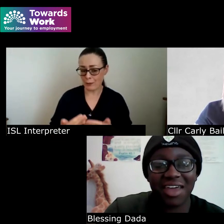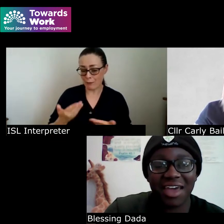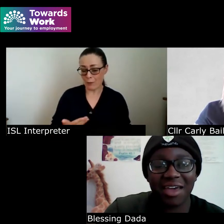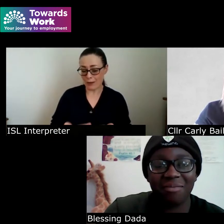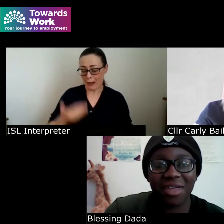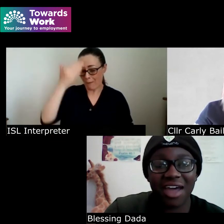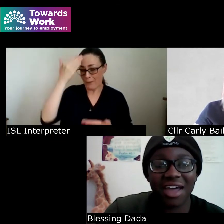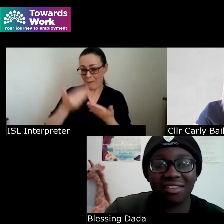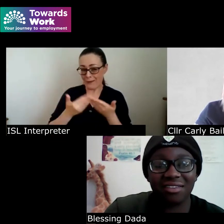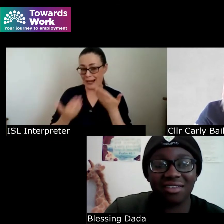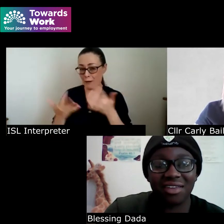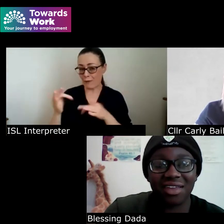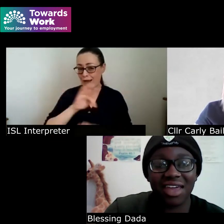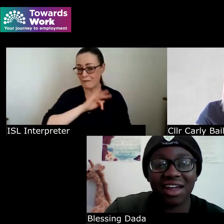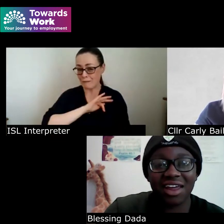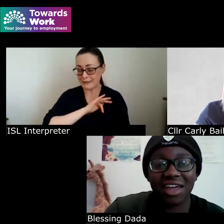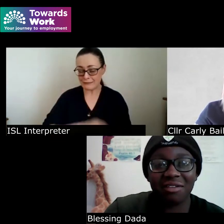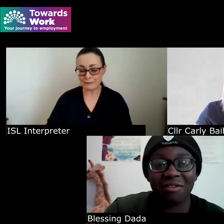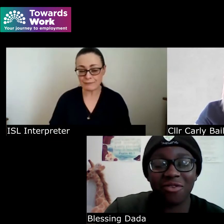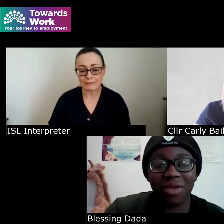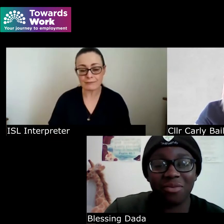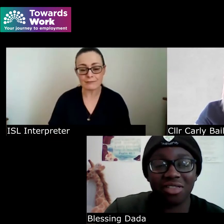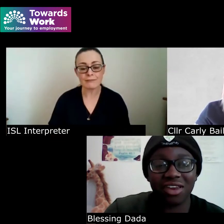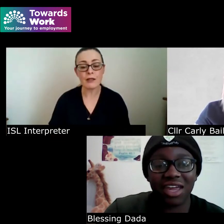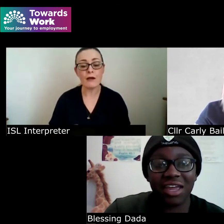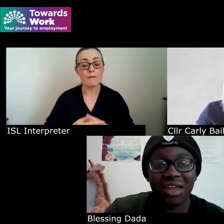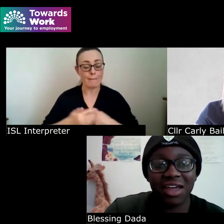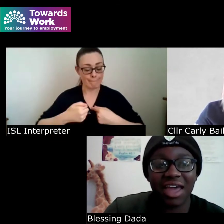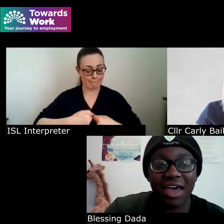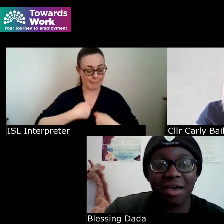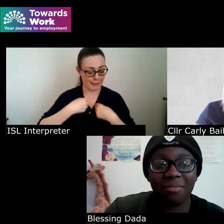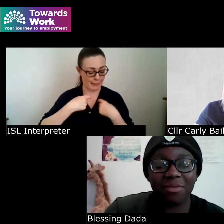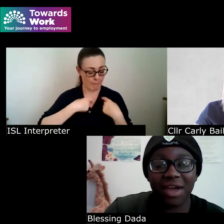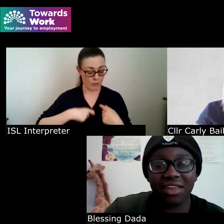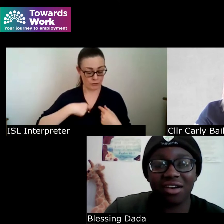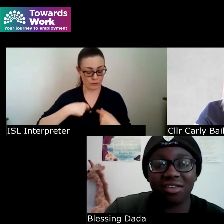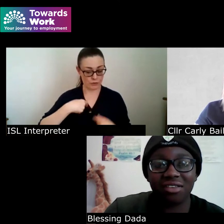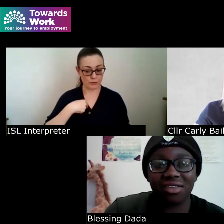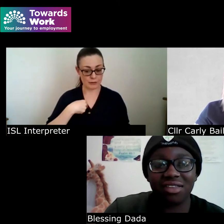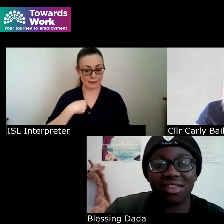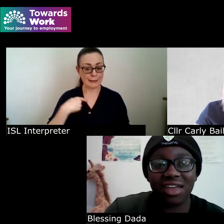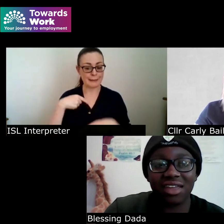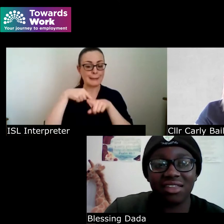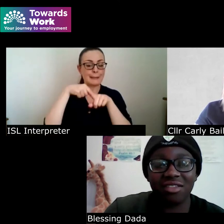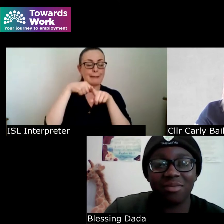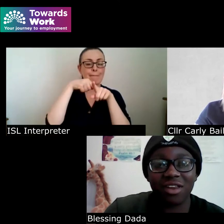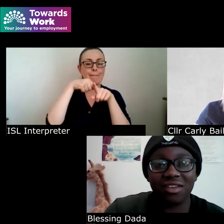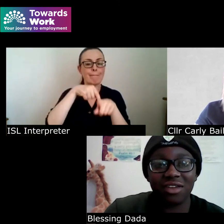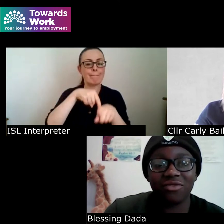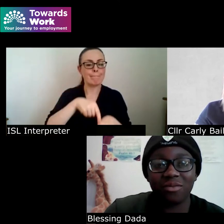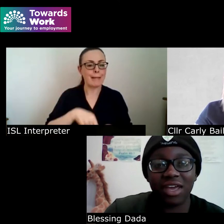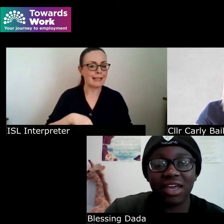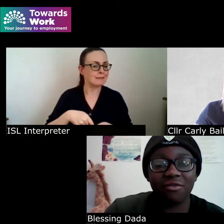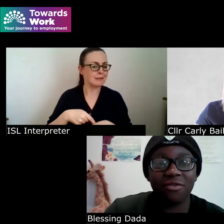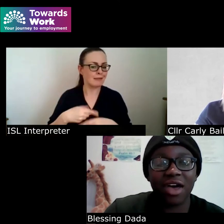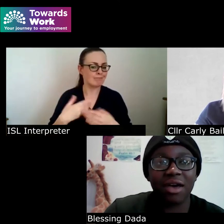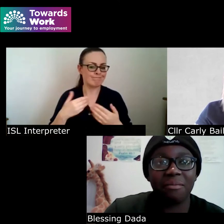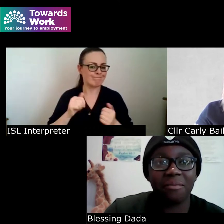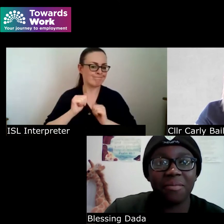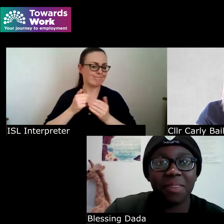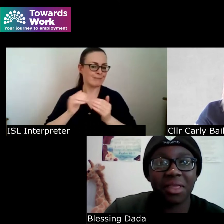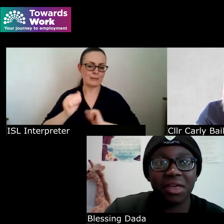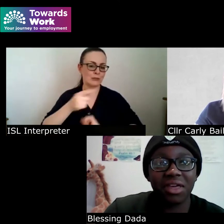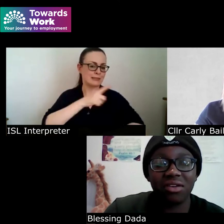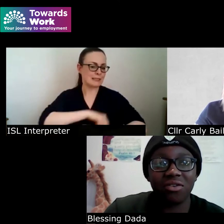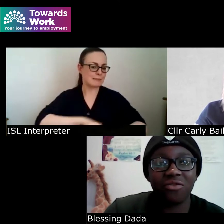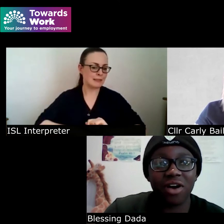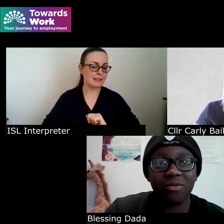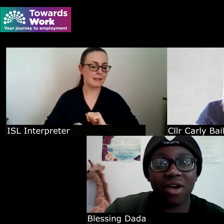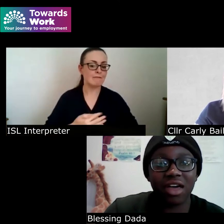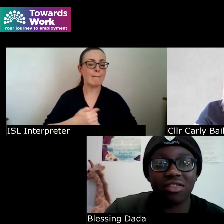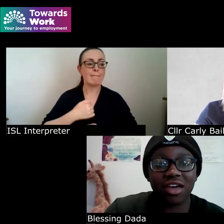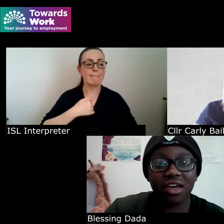and yeah like for me personally and depending on the disability for me um you know fibromyalgia